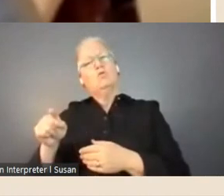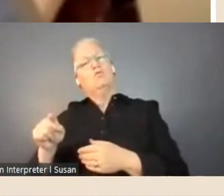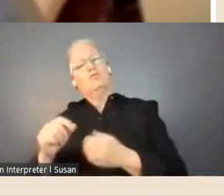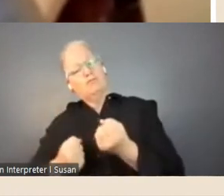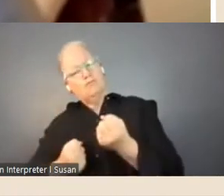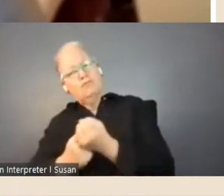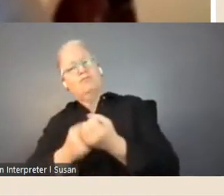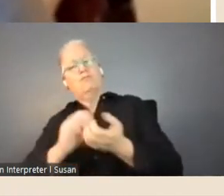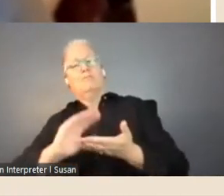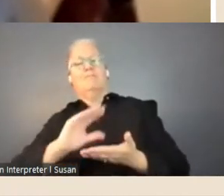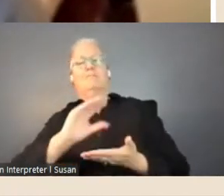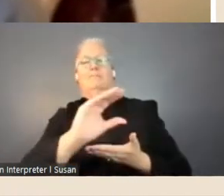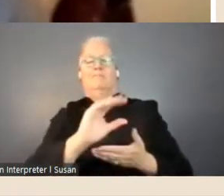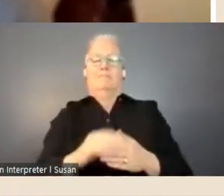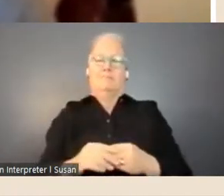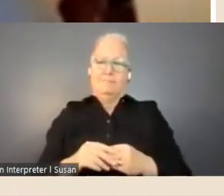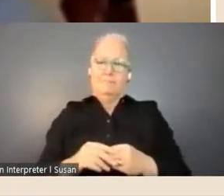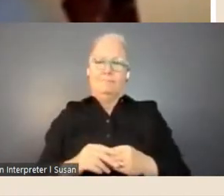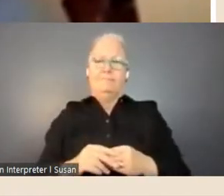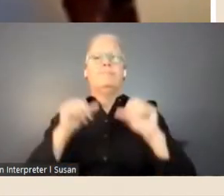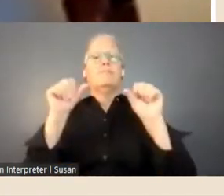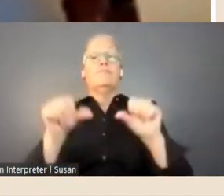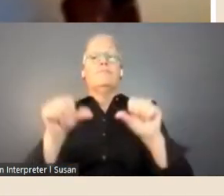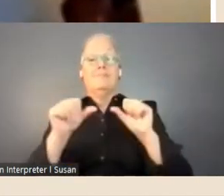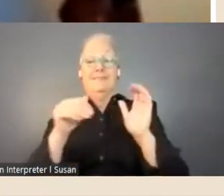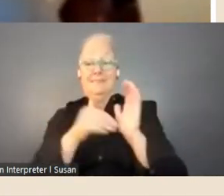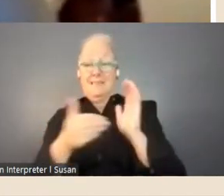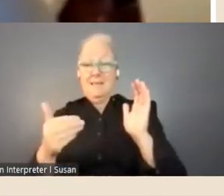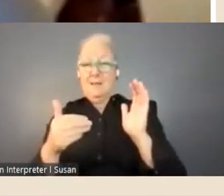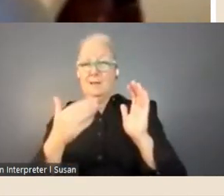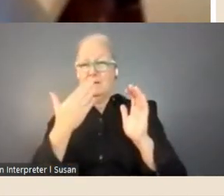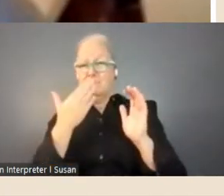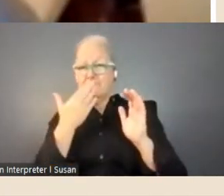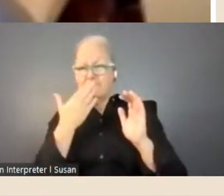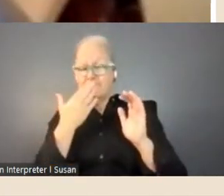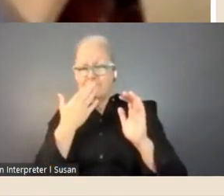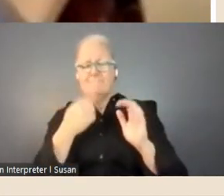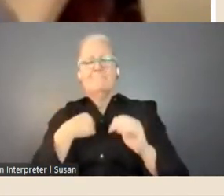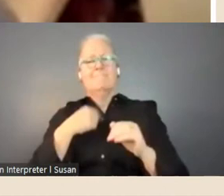Now, at this point unfortunately I'm not able to have the conversation I was due to be having